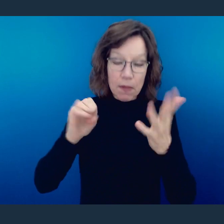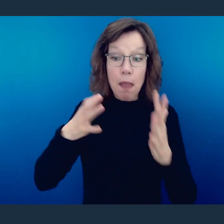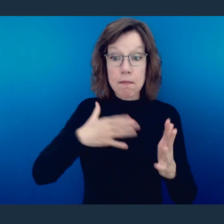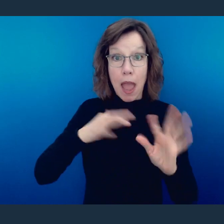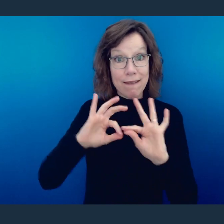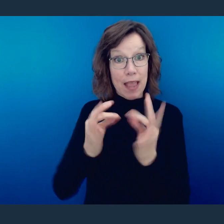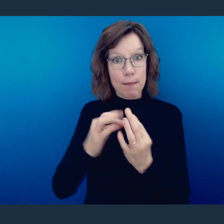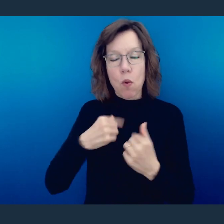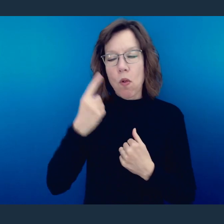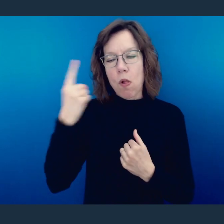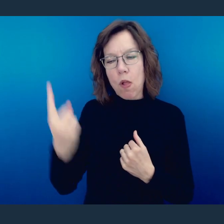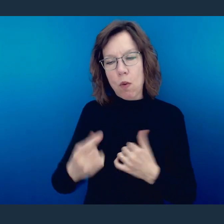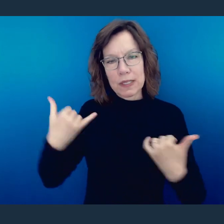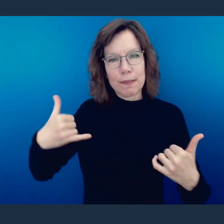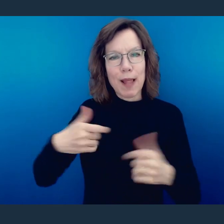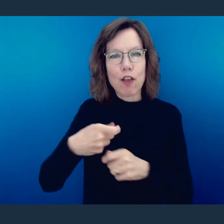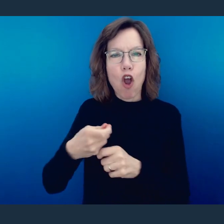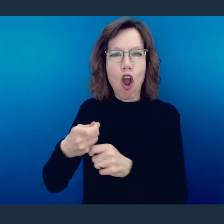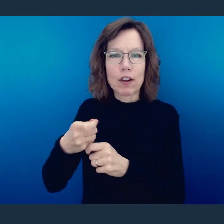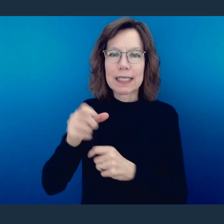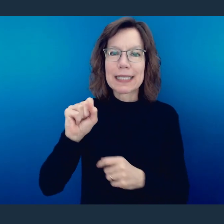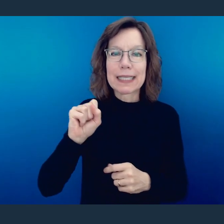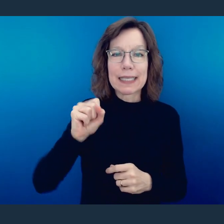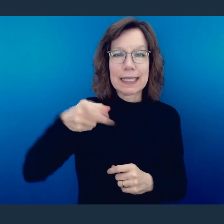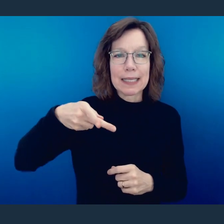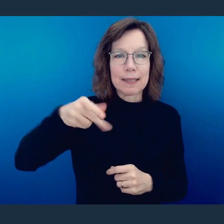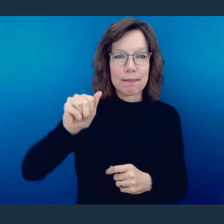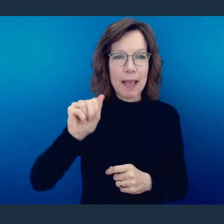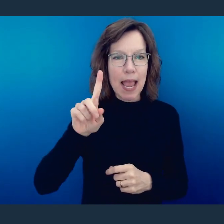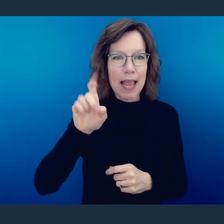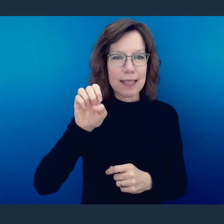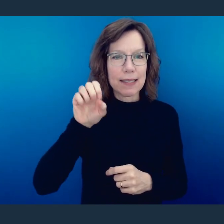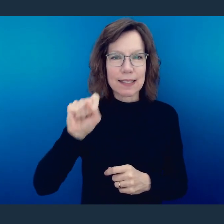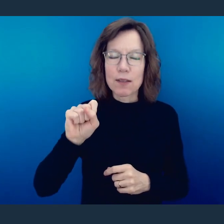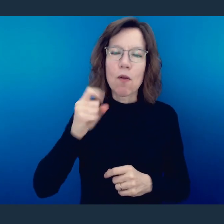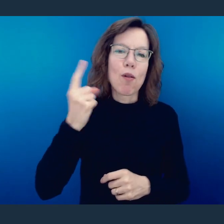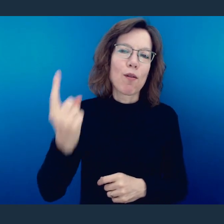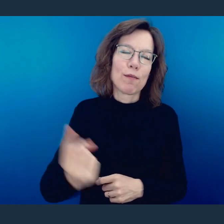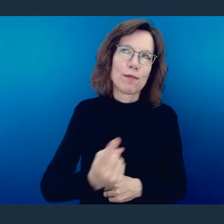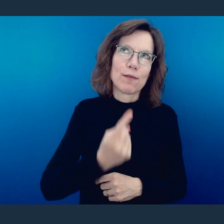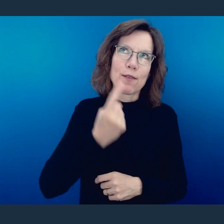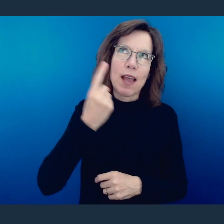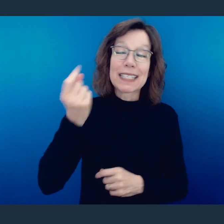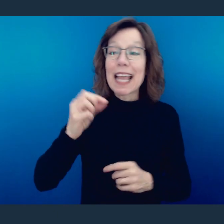we grew up playing cards. So I grew up playing Spades, so much so that at almost any gathering,